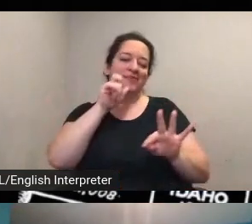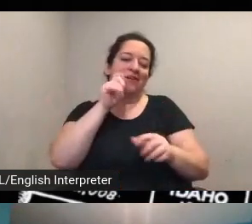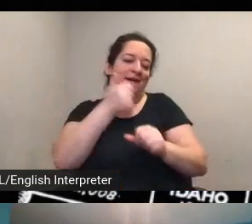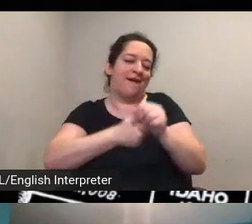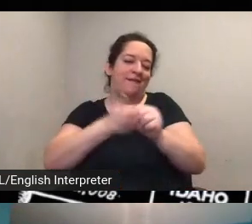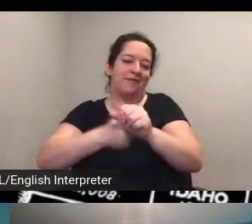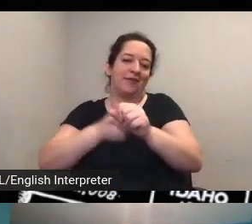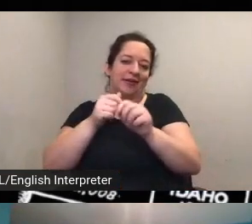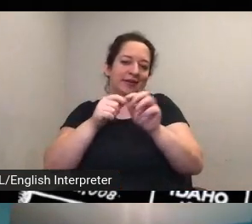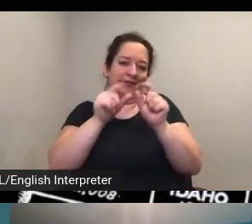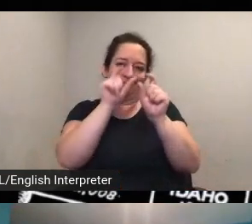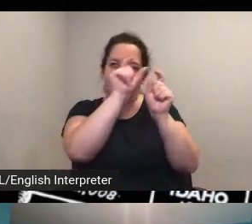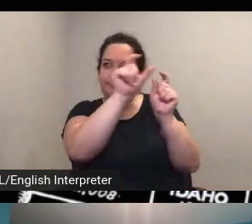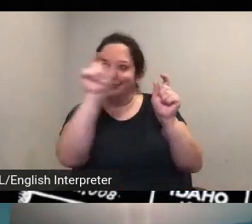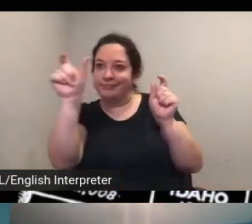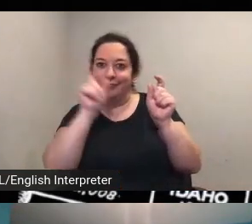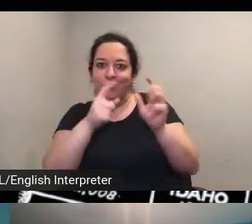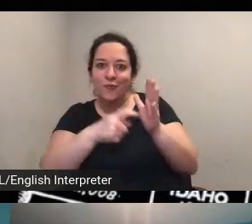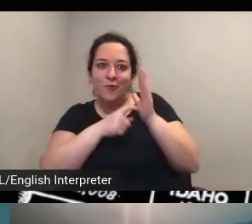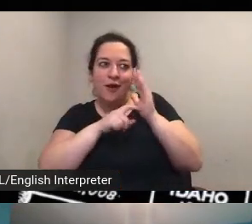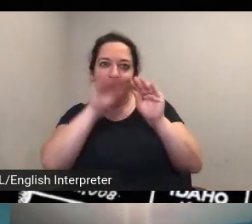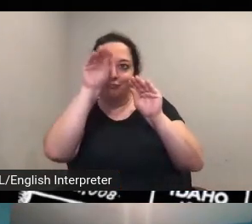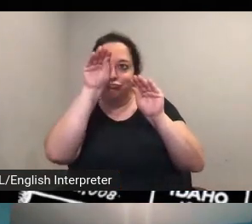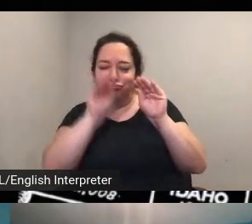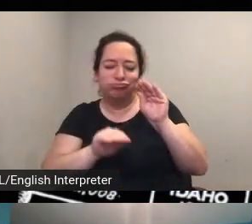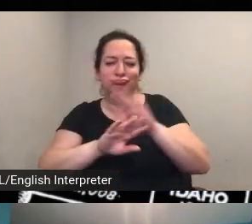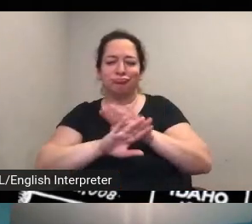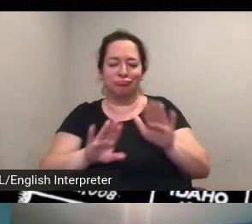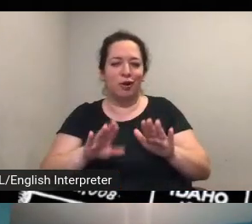uh we're really just looking for what you can